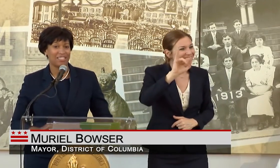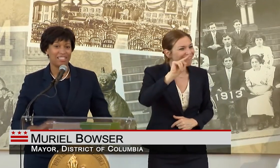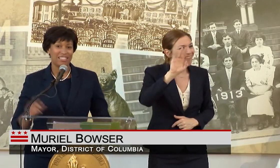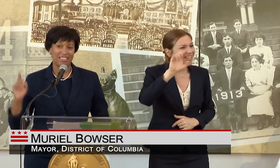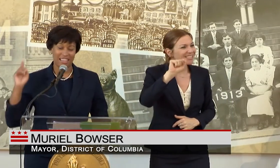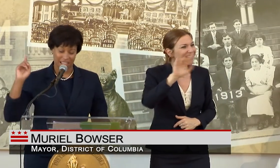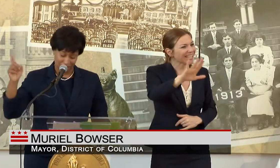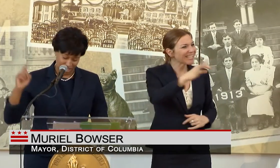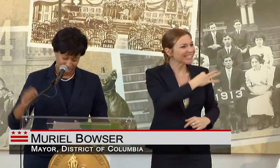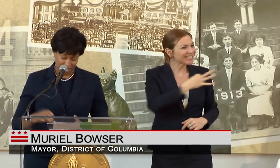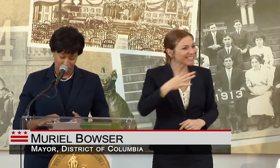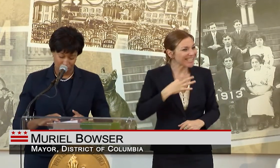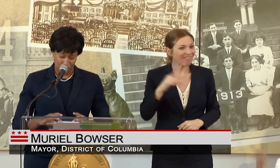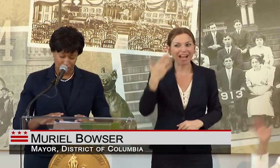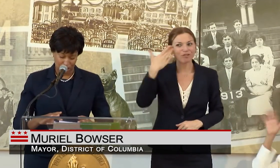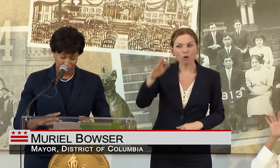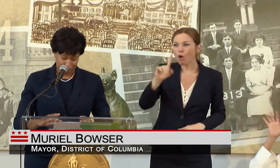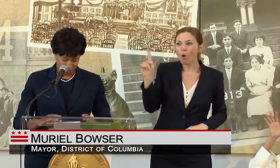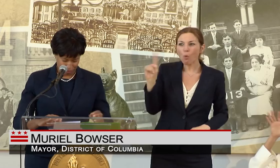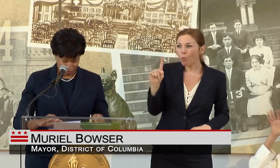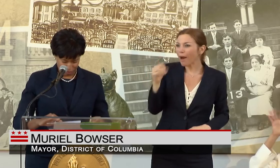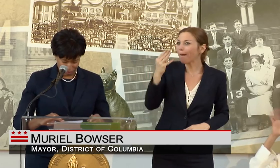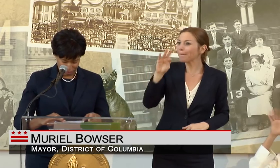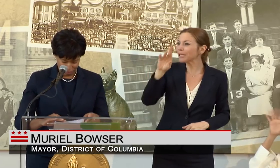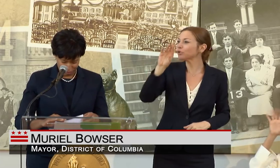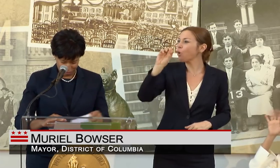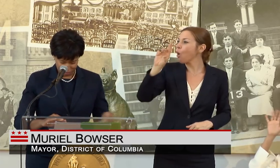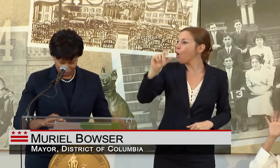SO LET'S THANK VINCENT ORANGE.